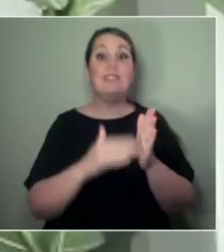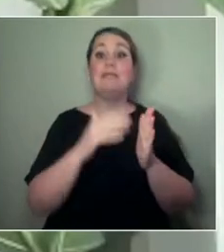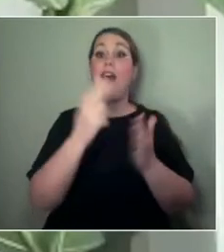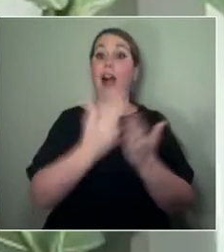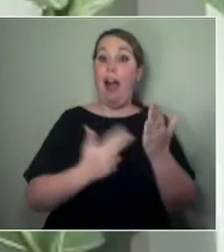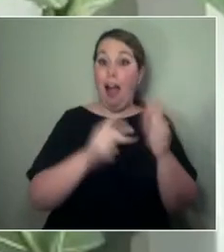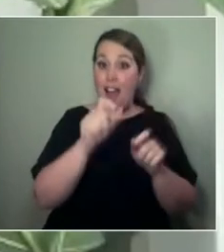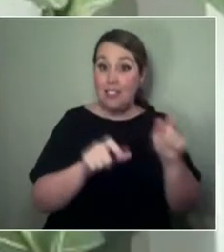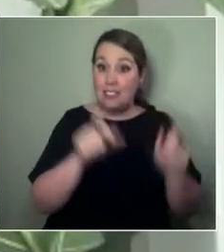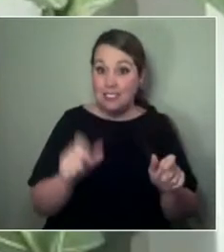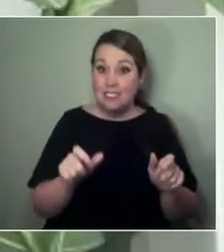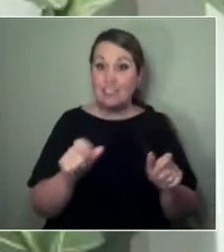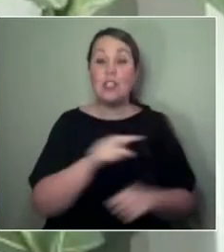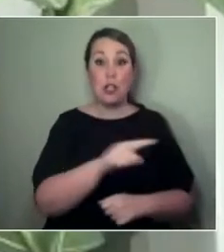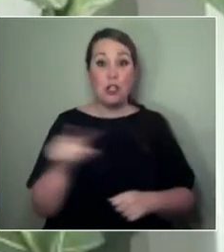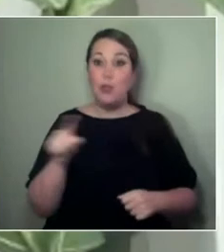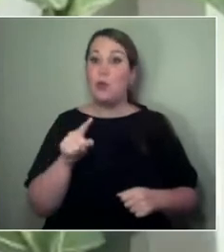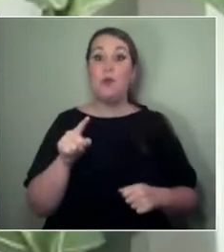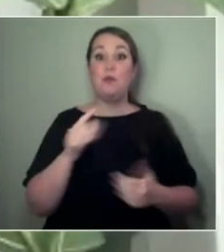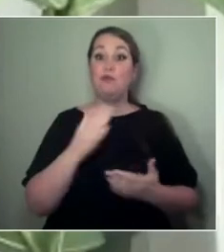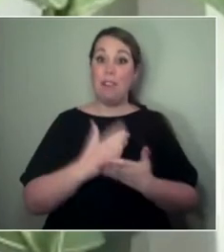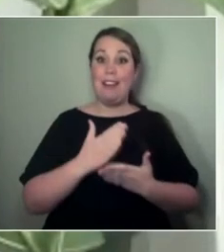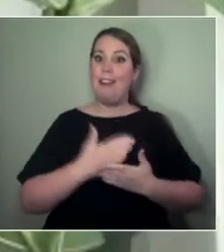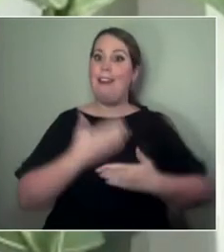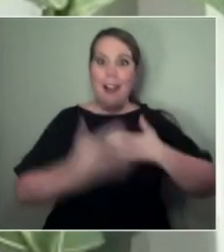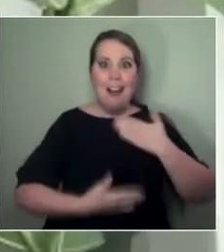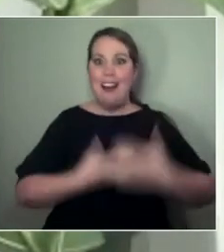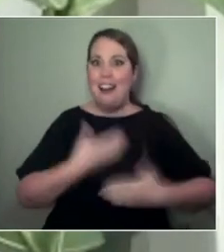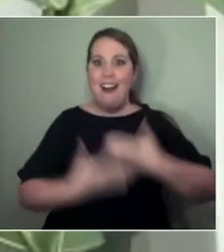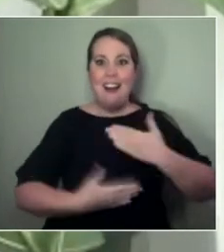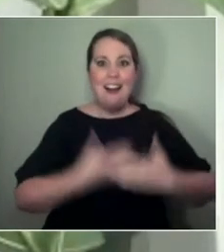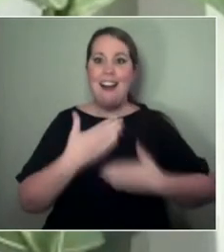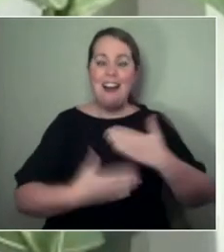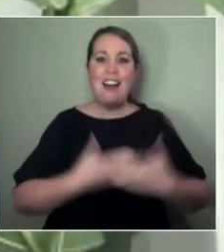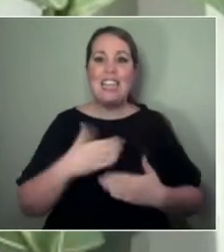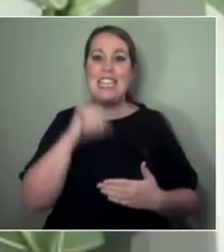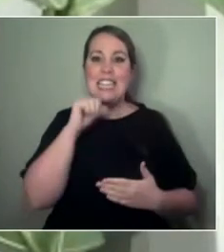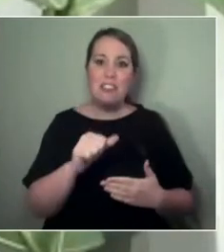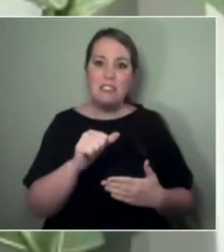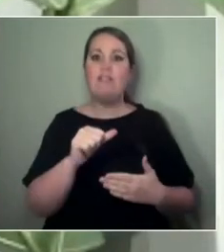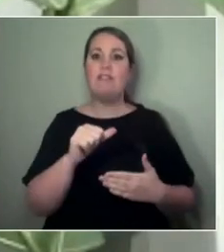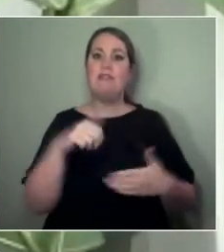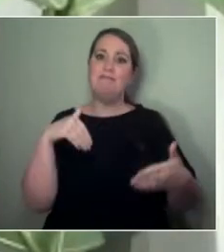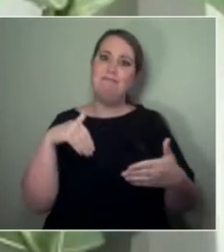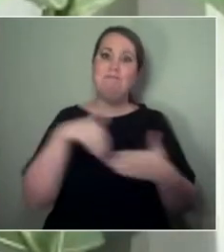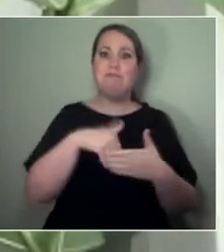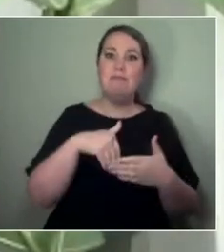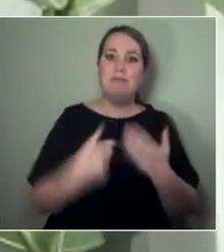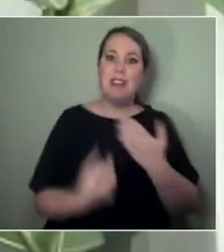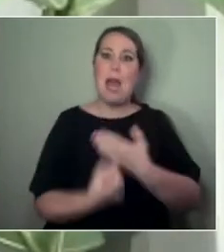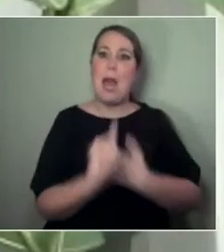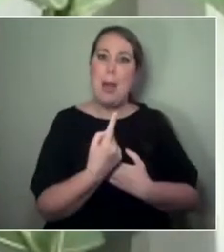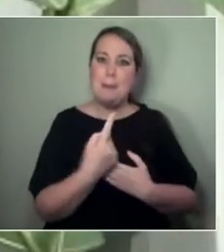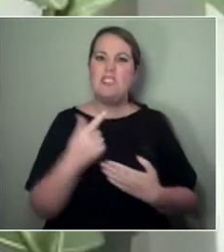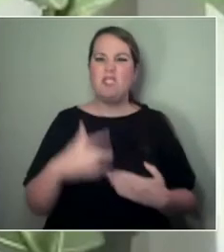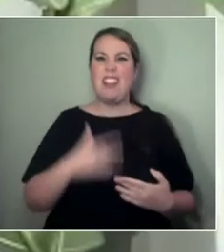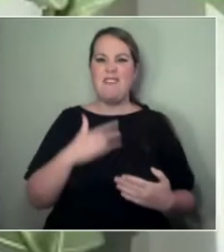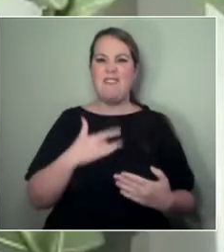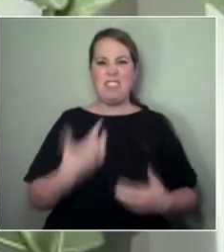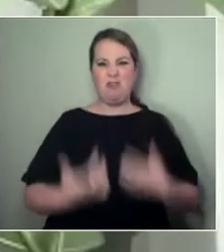were in a rhythm, now to have that stymied must feel pretty frustrating, to say the least.